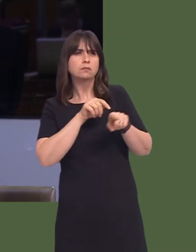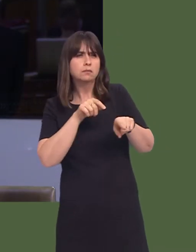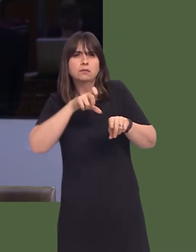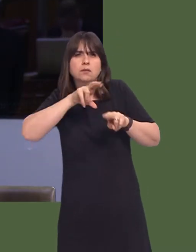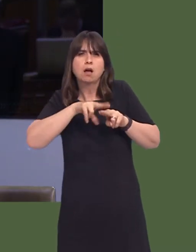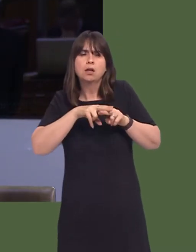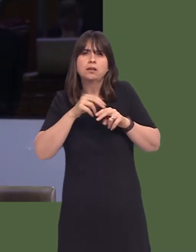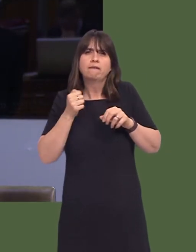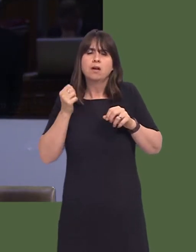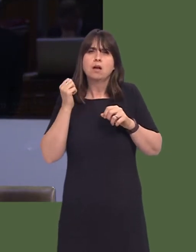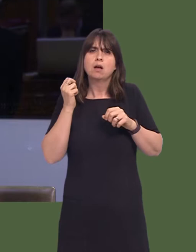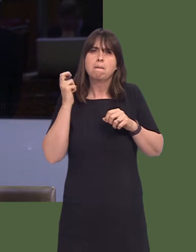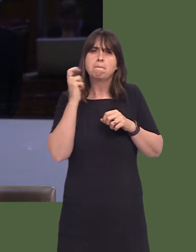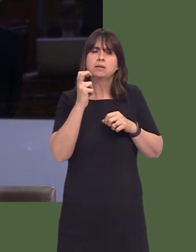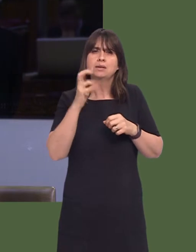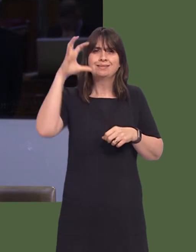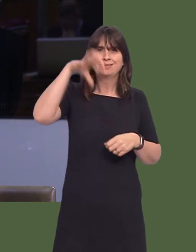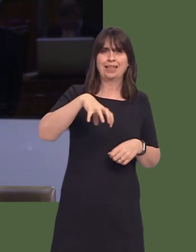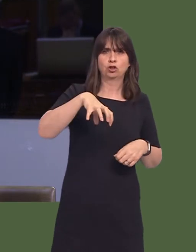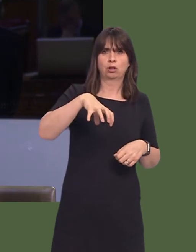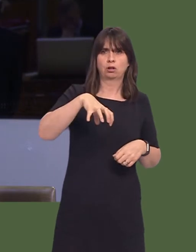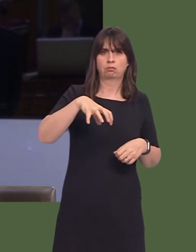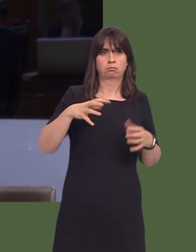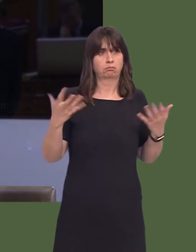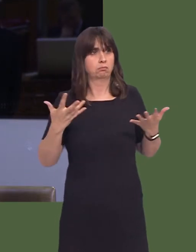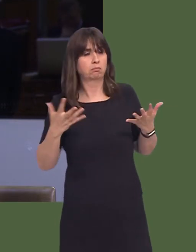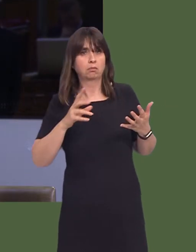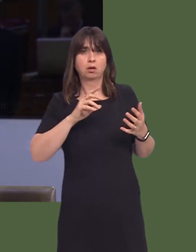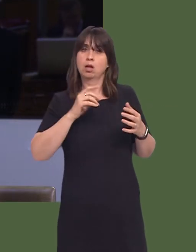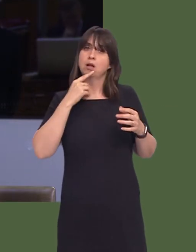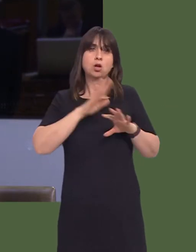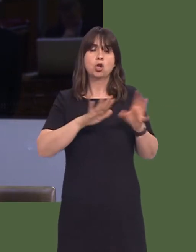Cardiff bus station that would create a liability for stamp duty land tax or land transaction